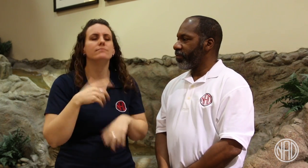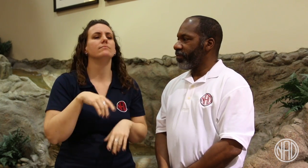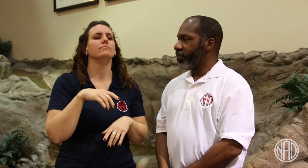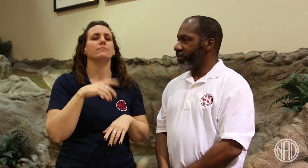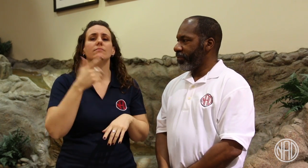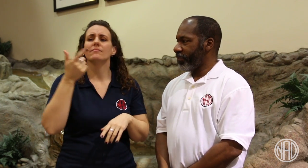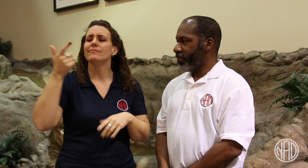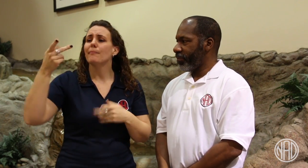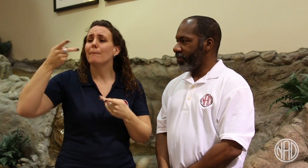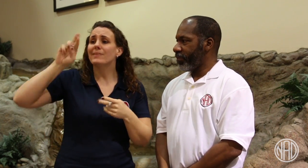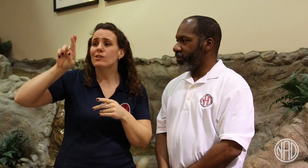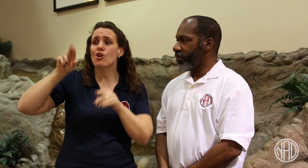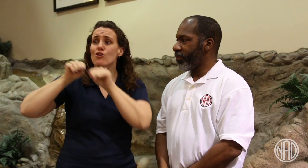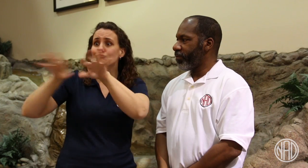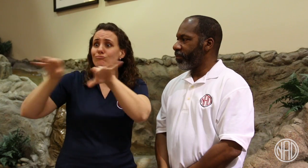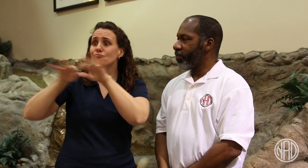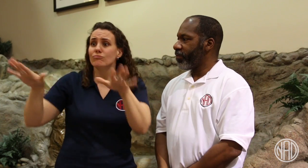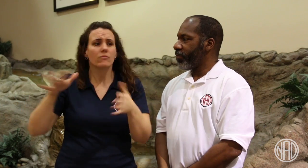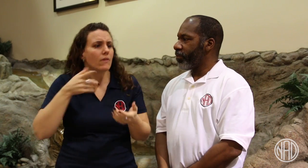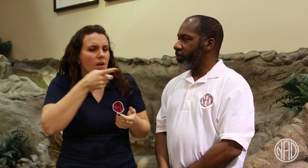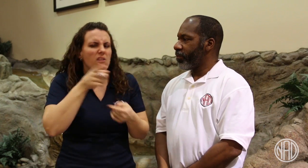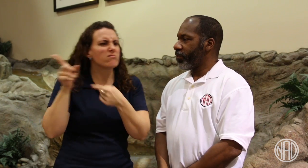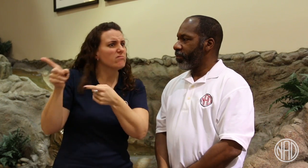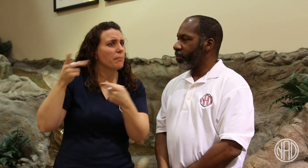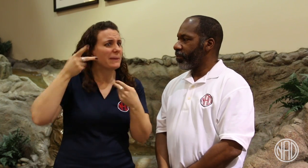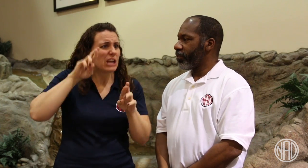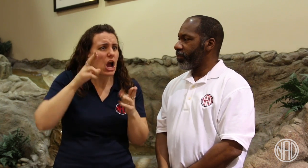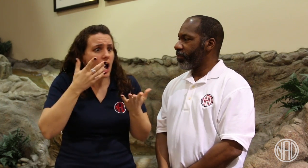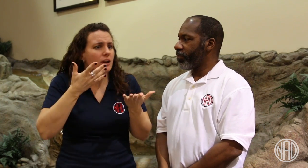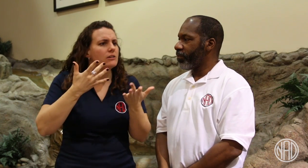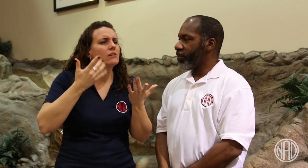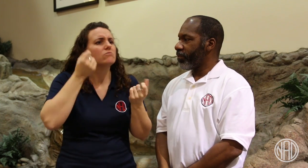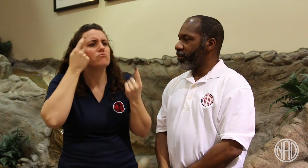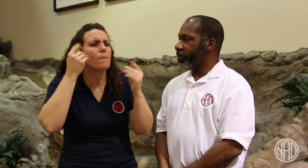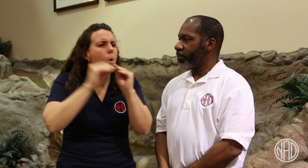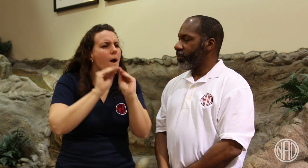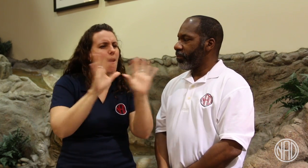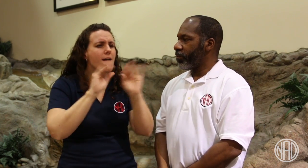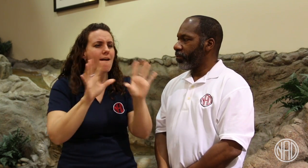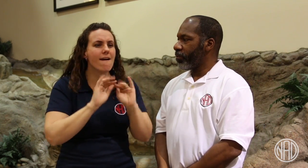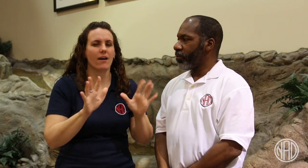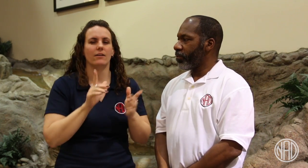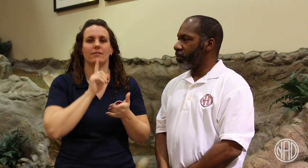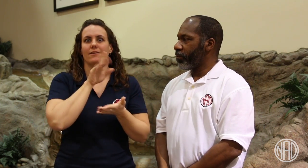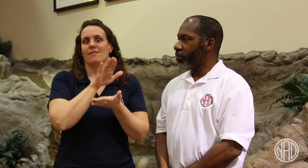We also take the time to discuss and clarify any press release that come from the Headquarters.